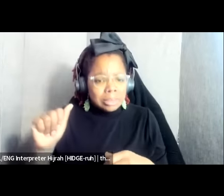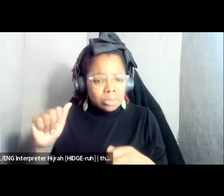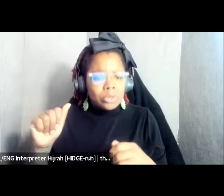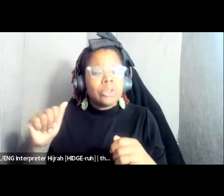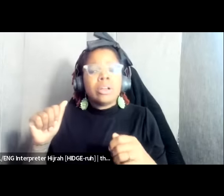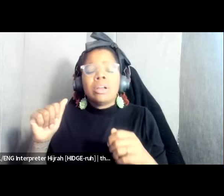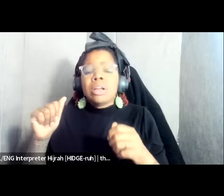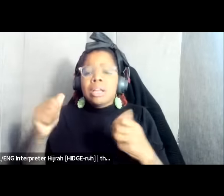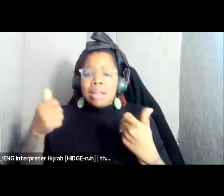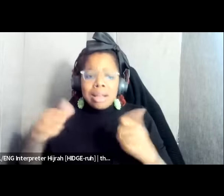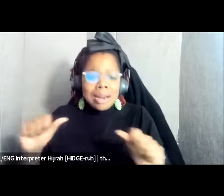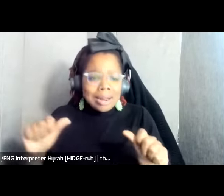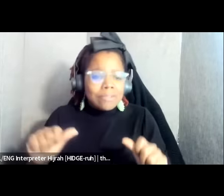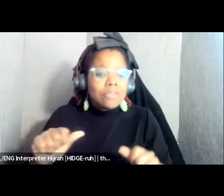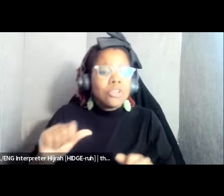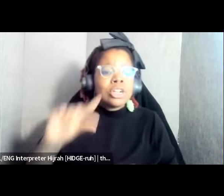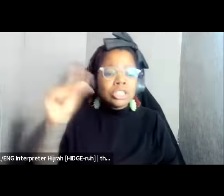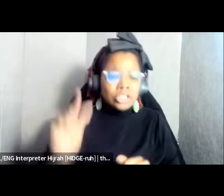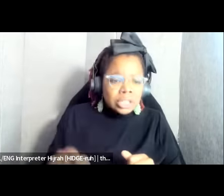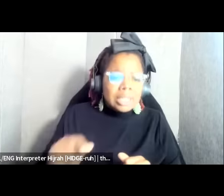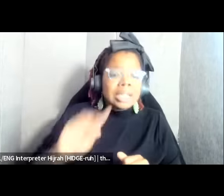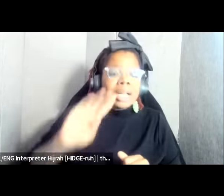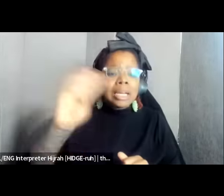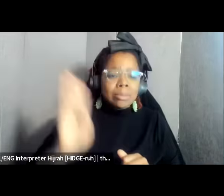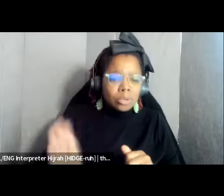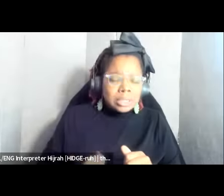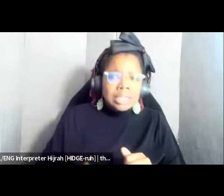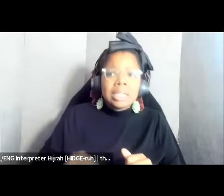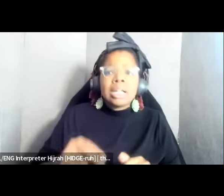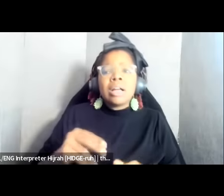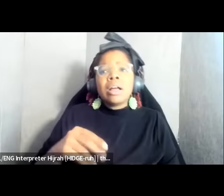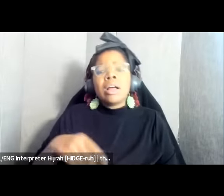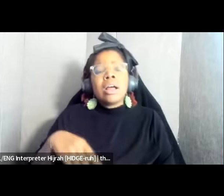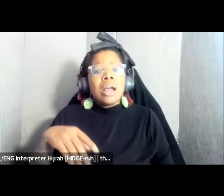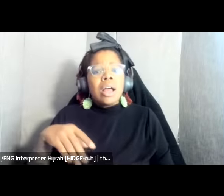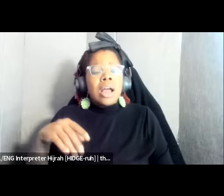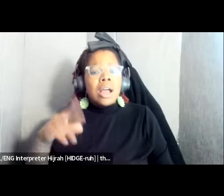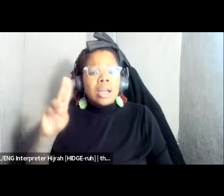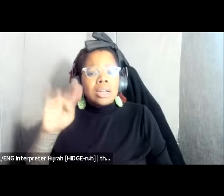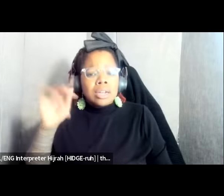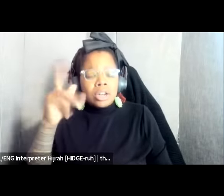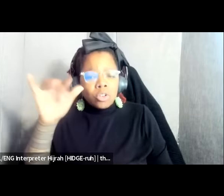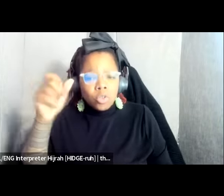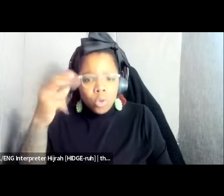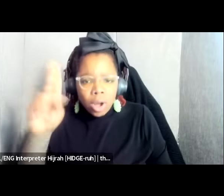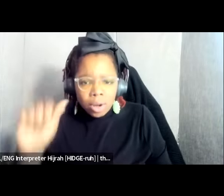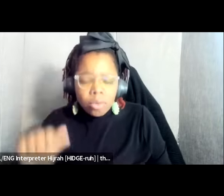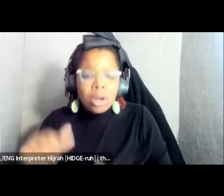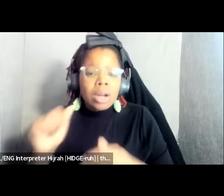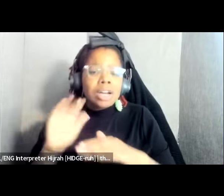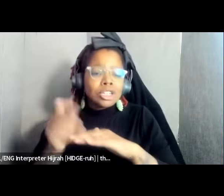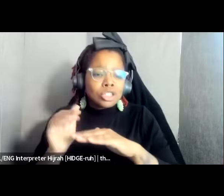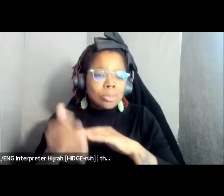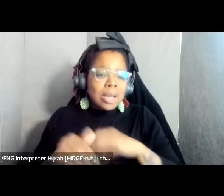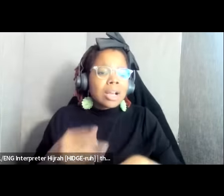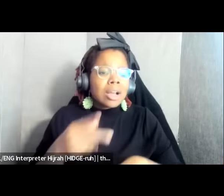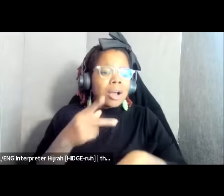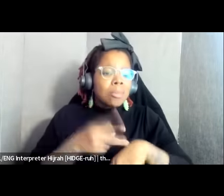Ecuador Colombia Nicaragua Mexico Jamaica Puerto Rico and the Bahamas to really see um how we can